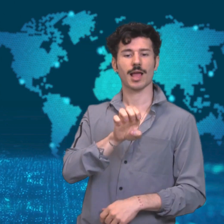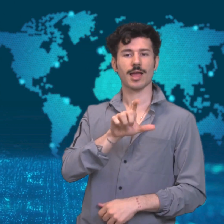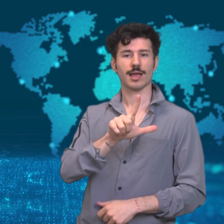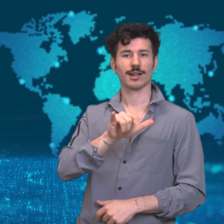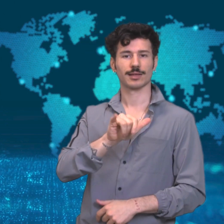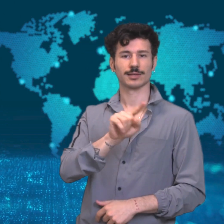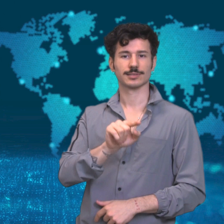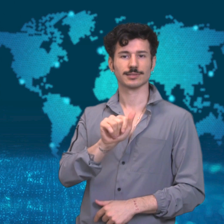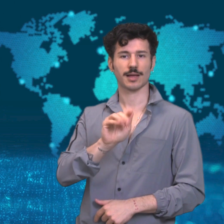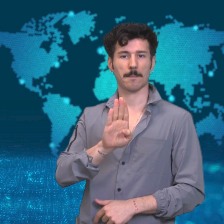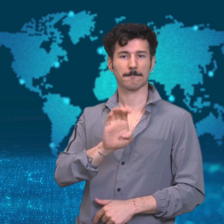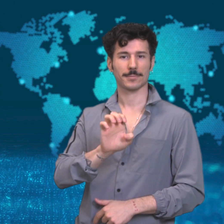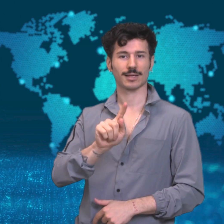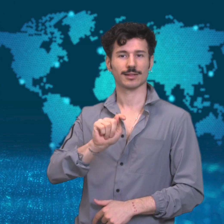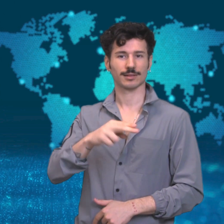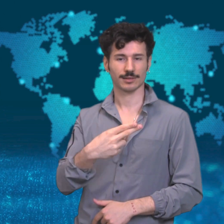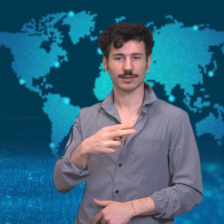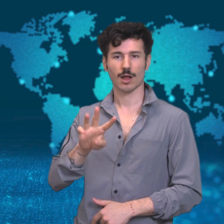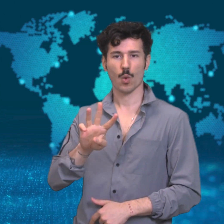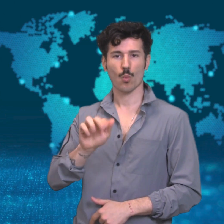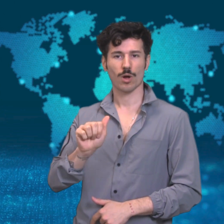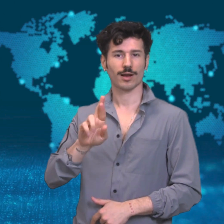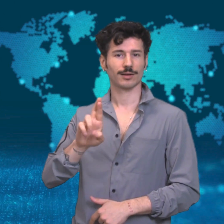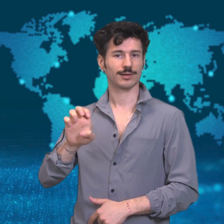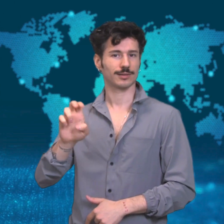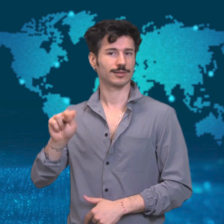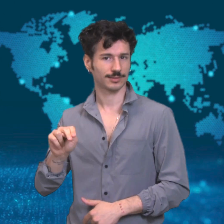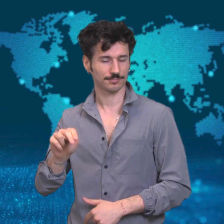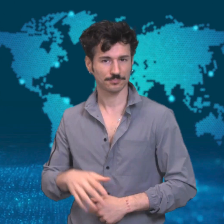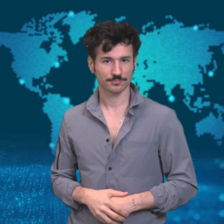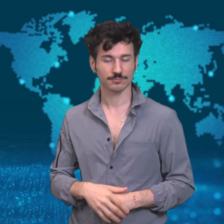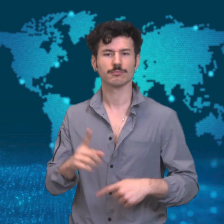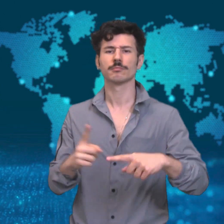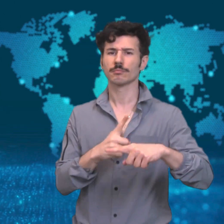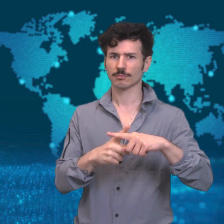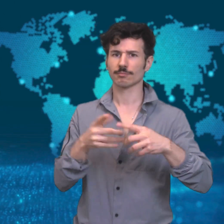the race, among them are Bernie Sanders and